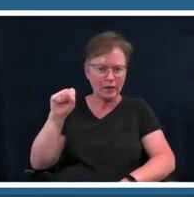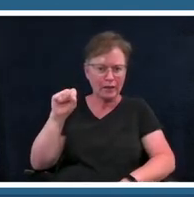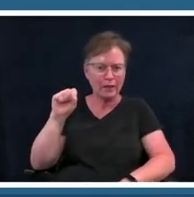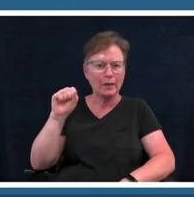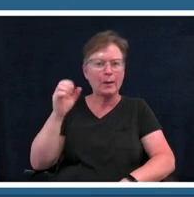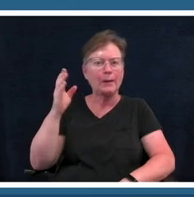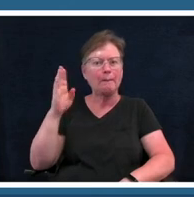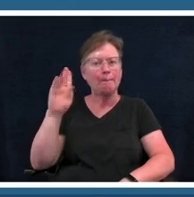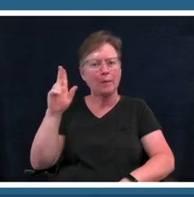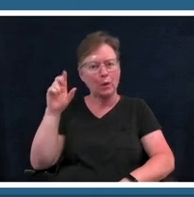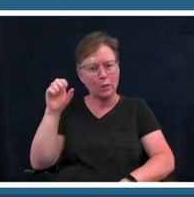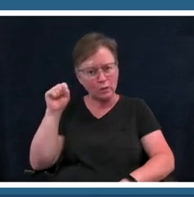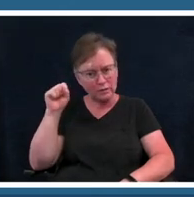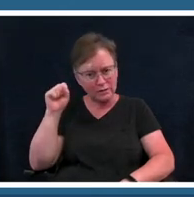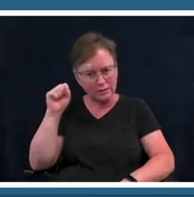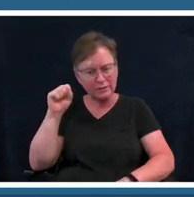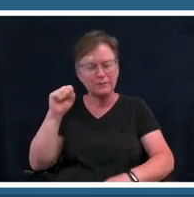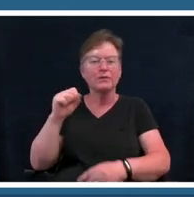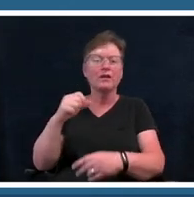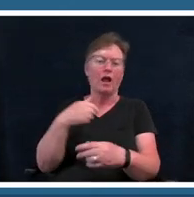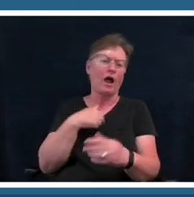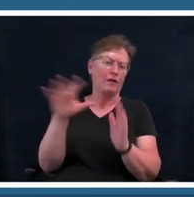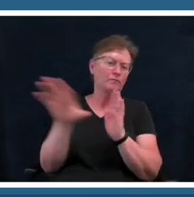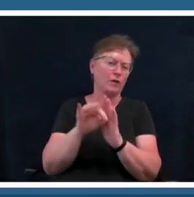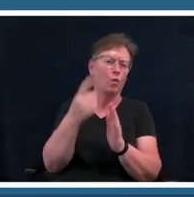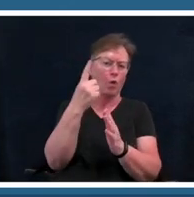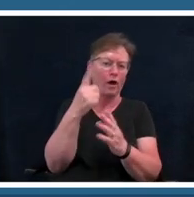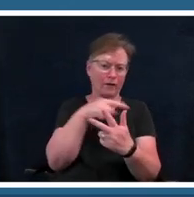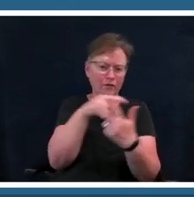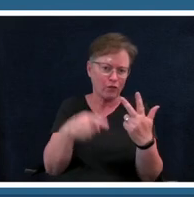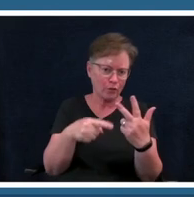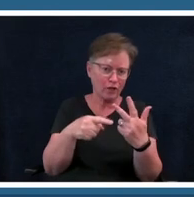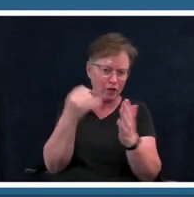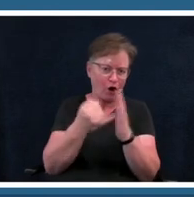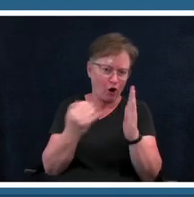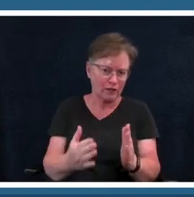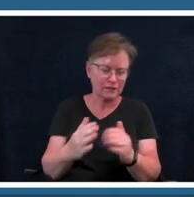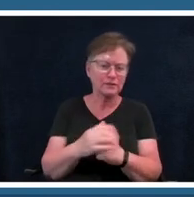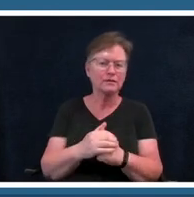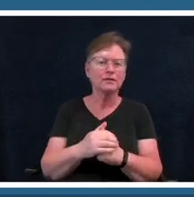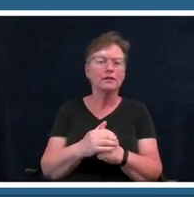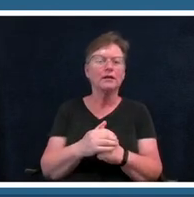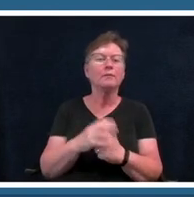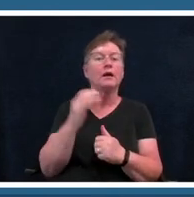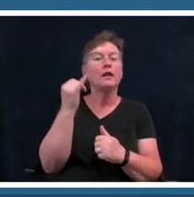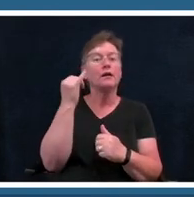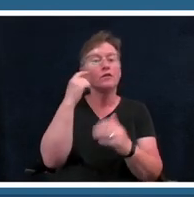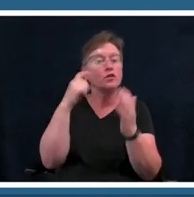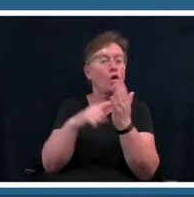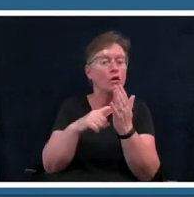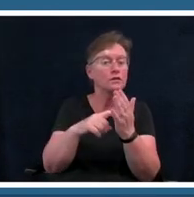to highlight in this um in this series but if you take a look at the example